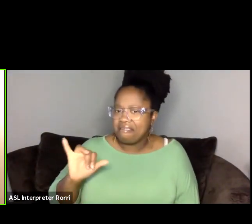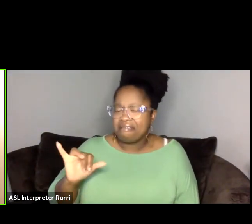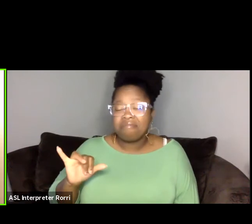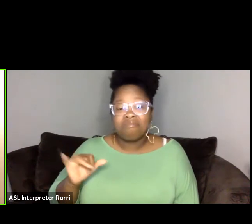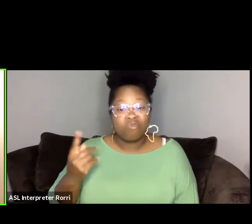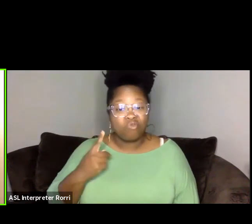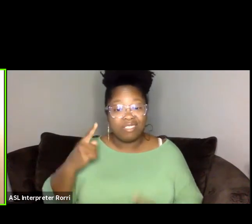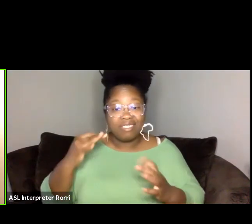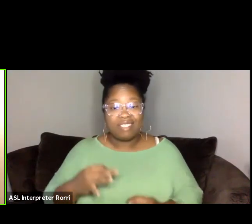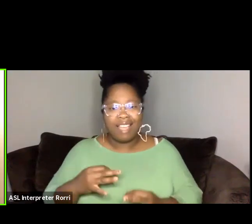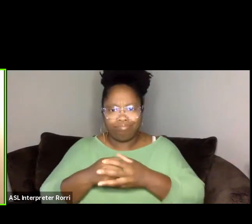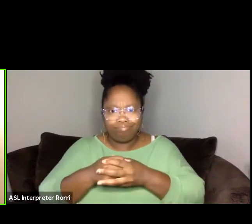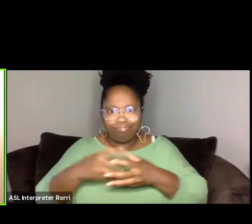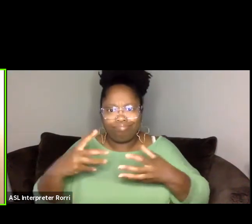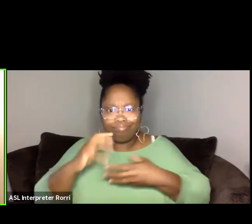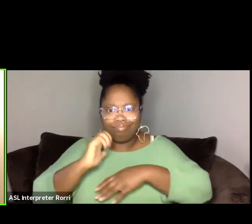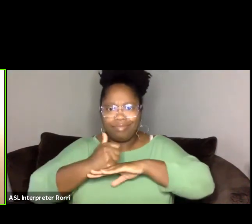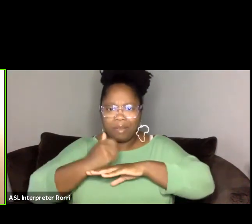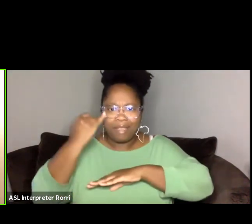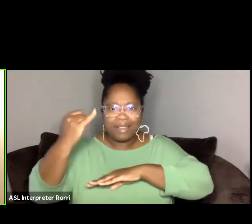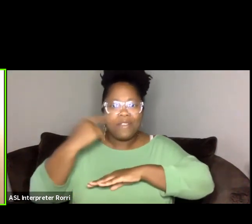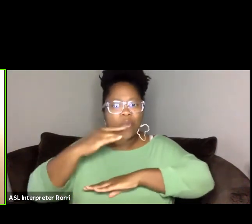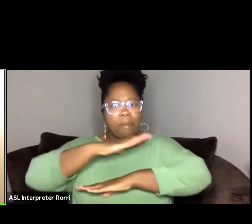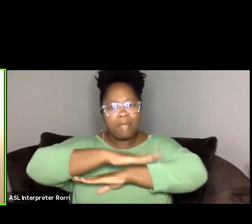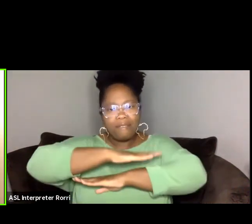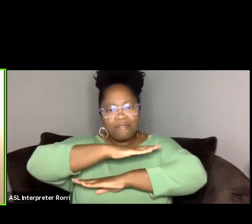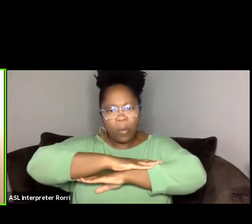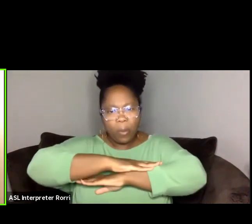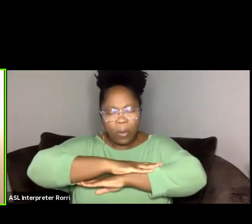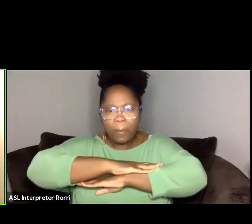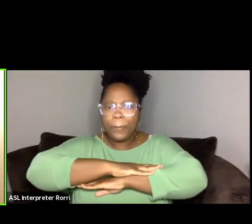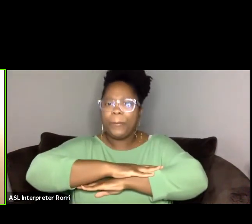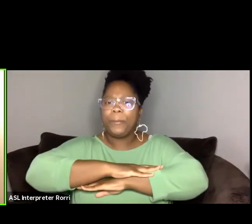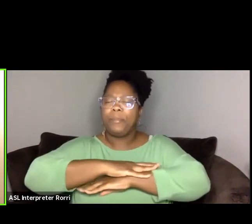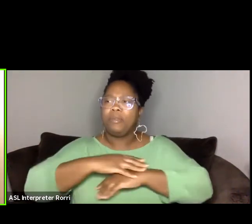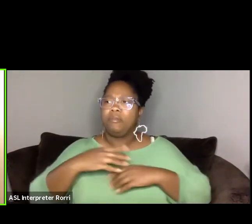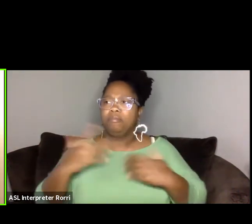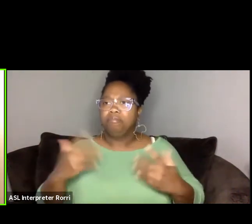for a platform that would allow us to invite artists working